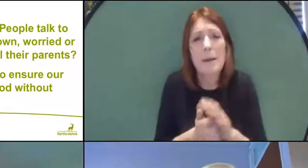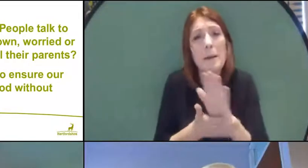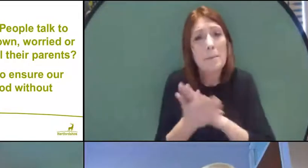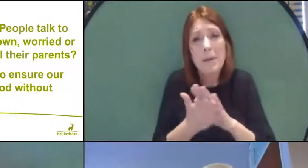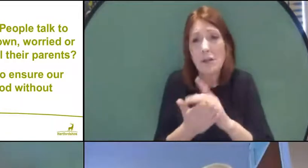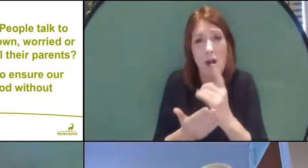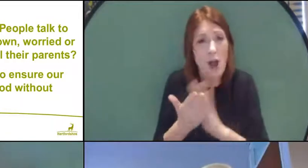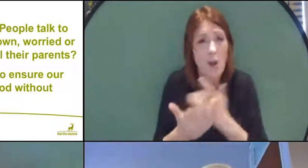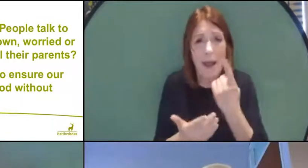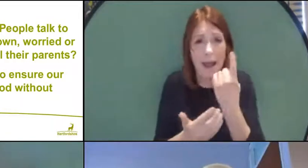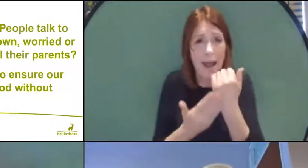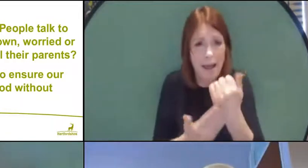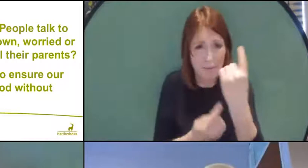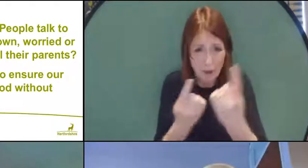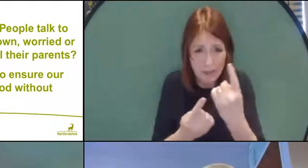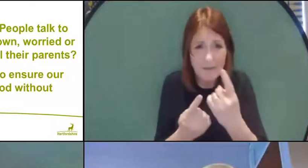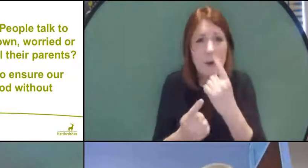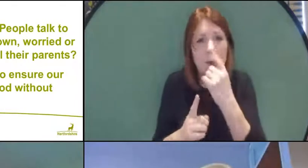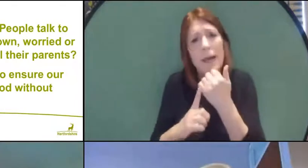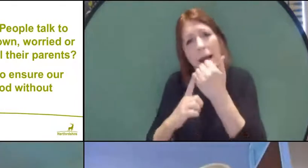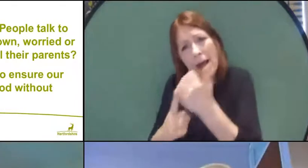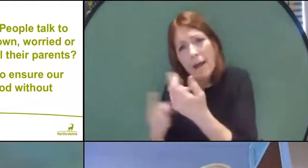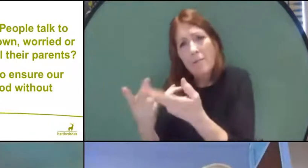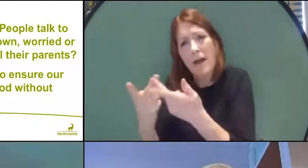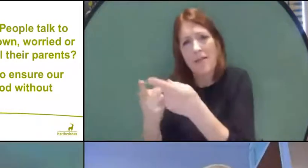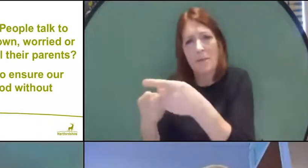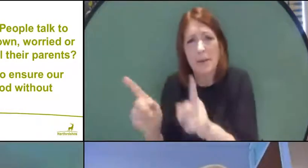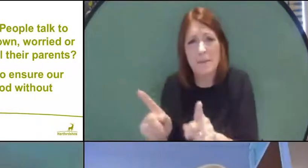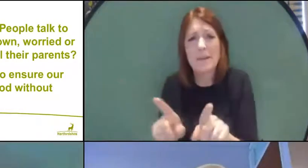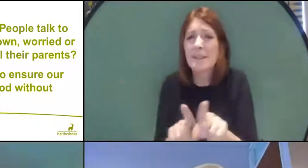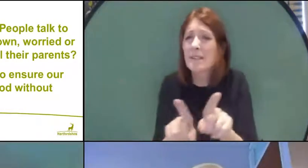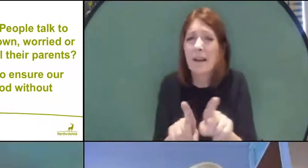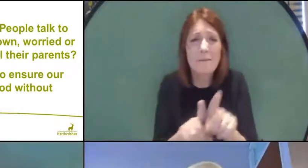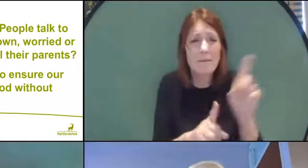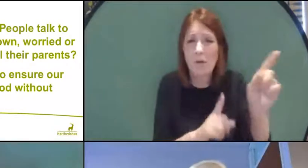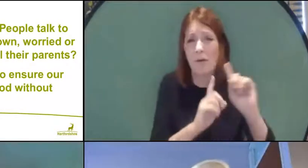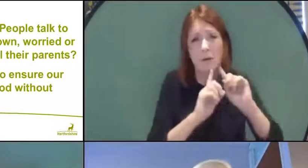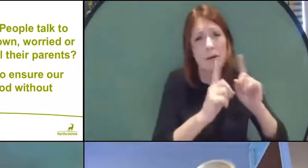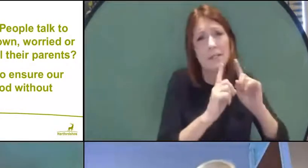well - and that applies equally to teachers. And I think the other thing I would also say,